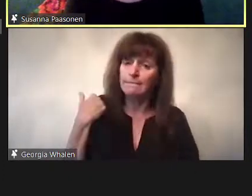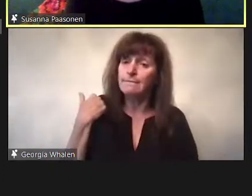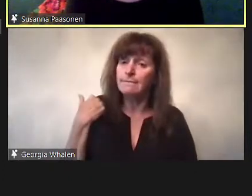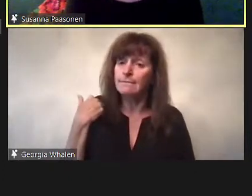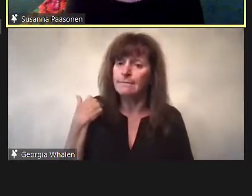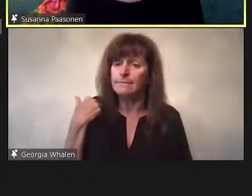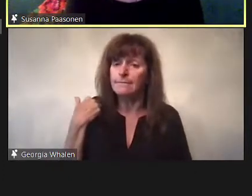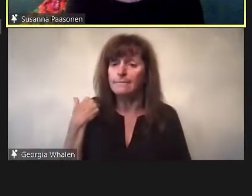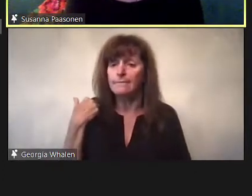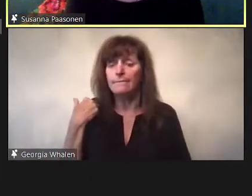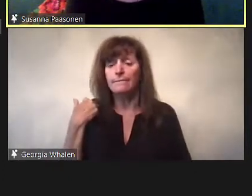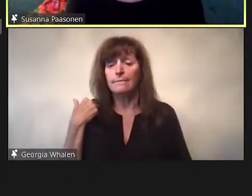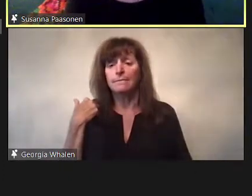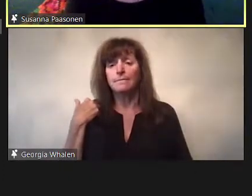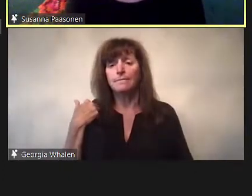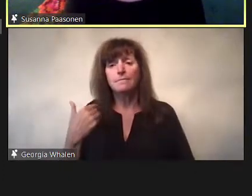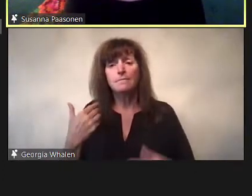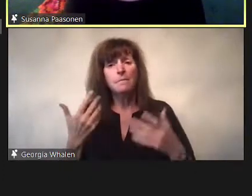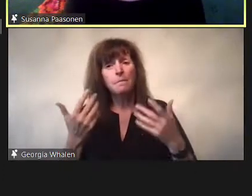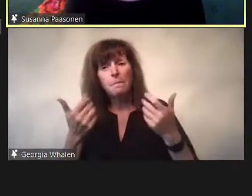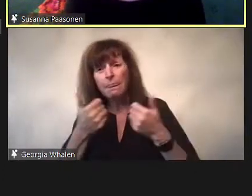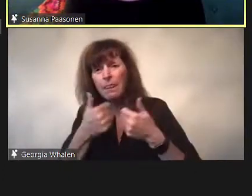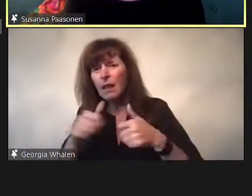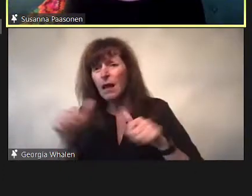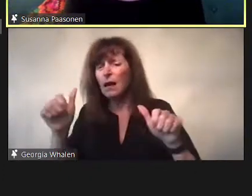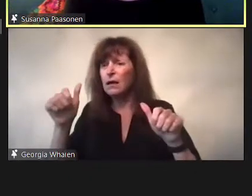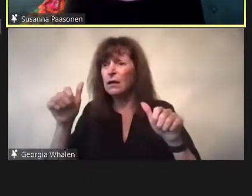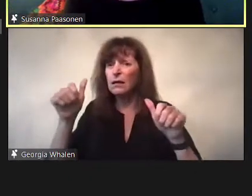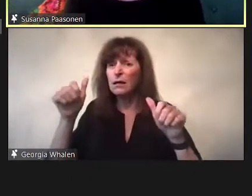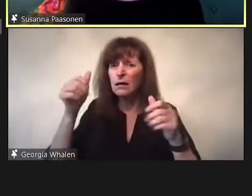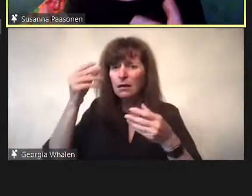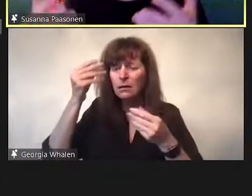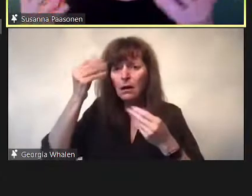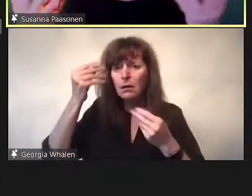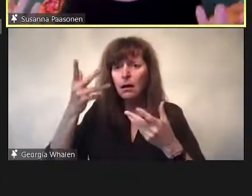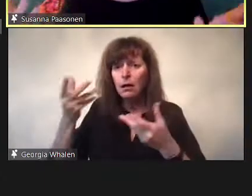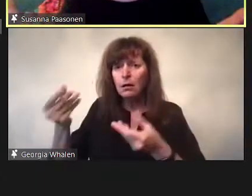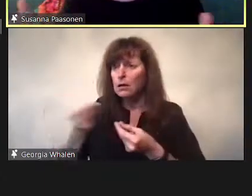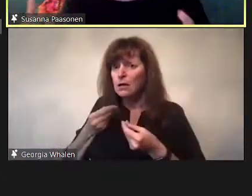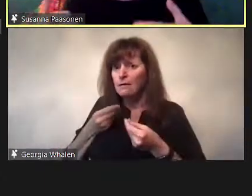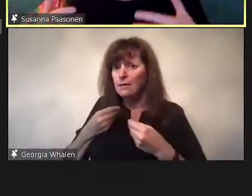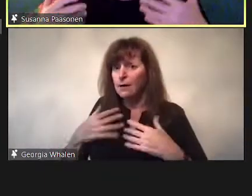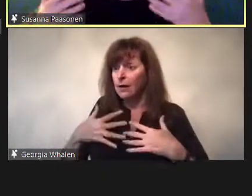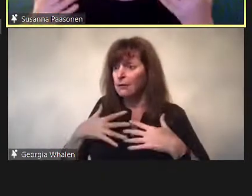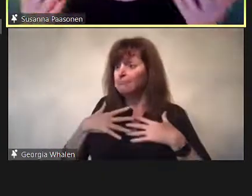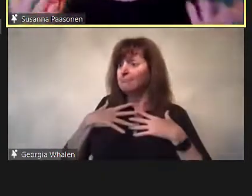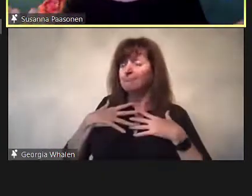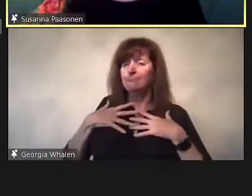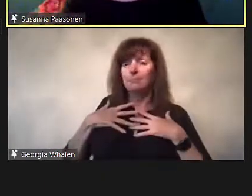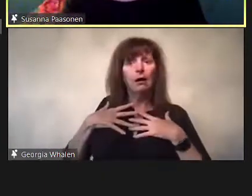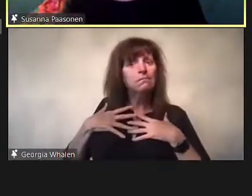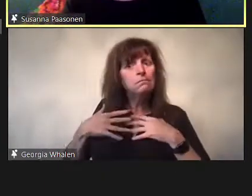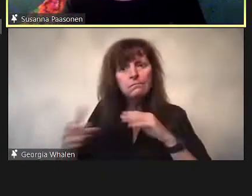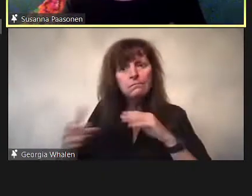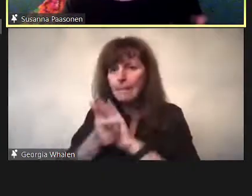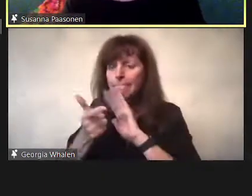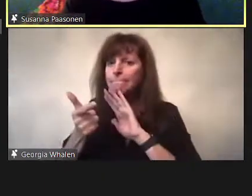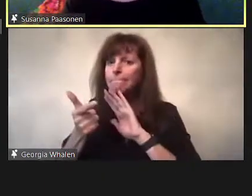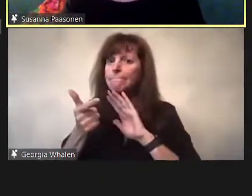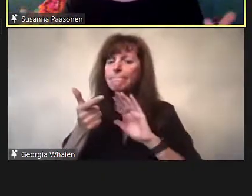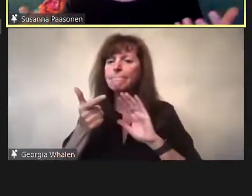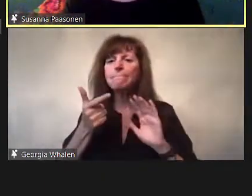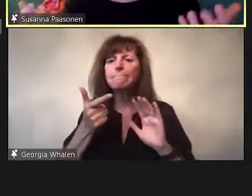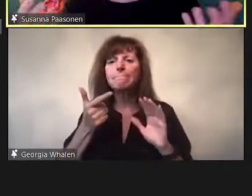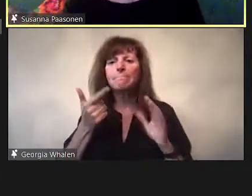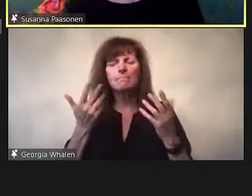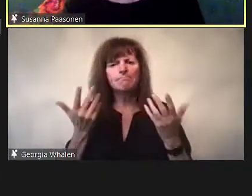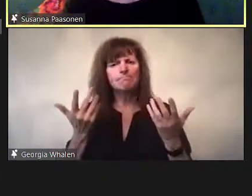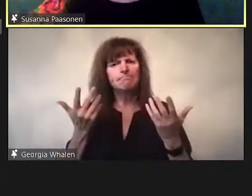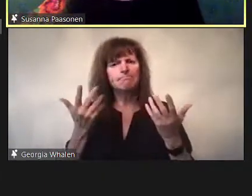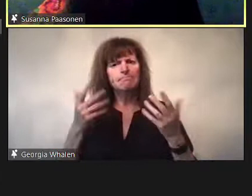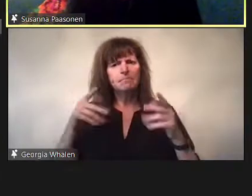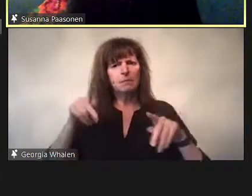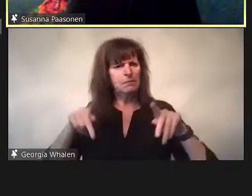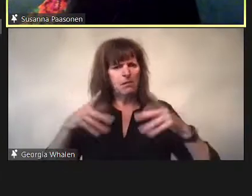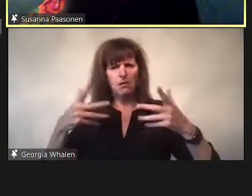meets increasingly drastic ways in which sex is being platformed.